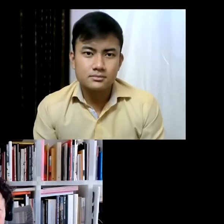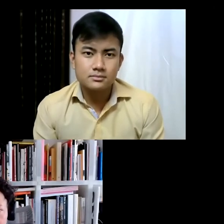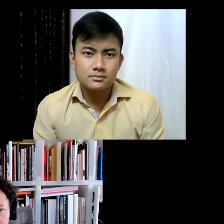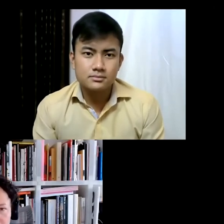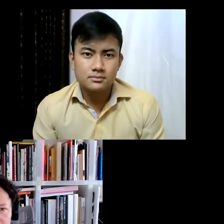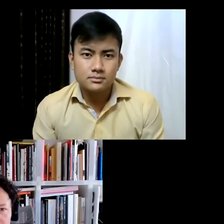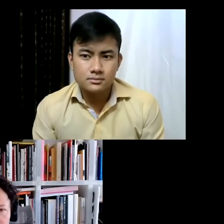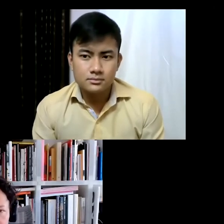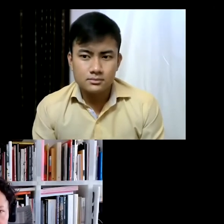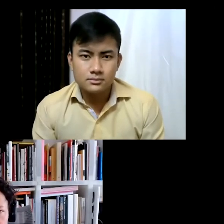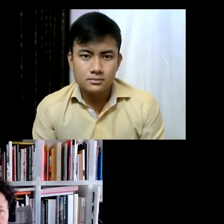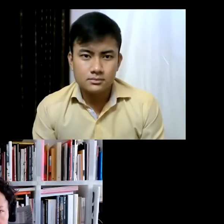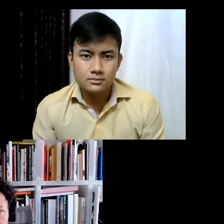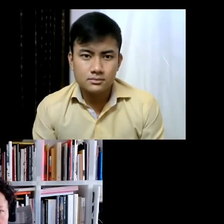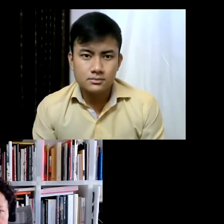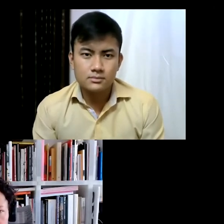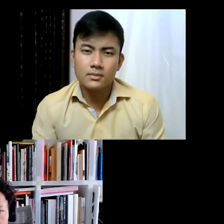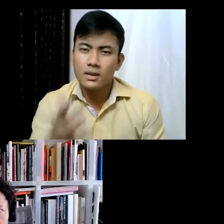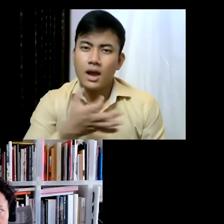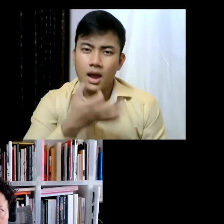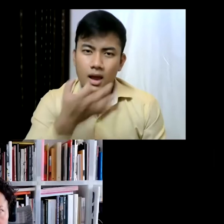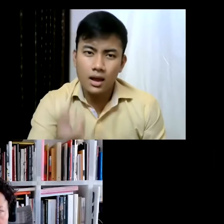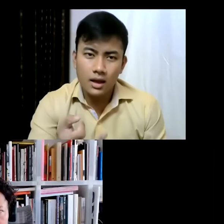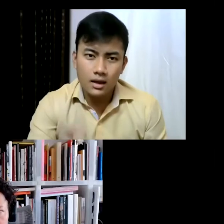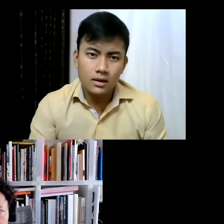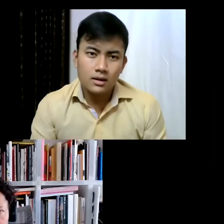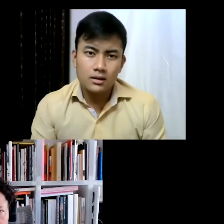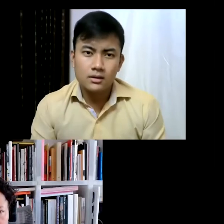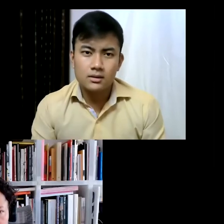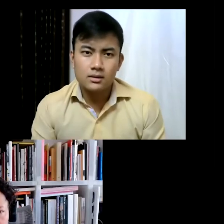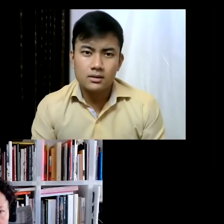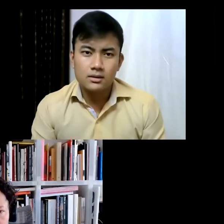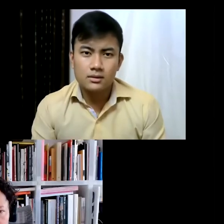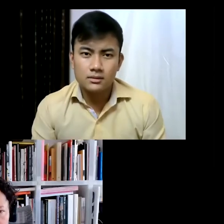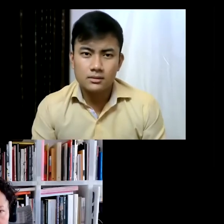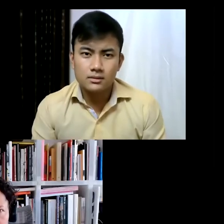I wanted to ask you about how we live in times of political and social